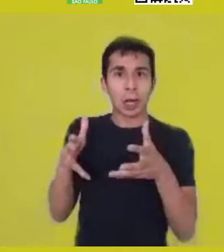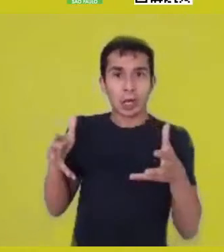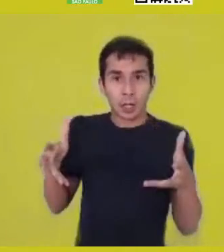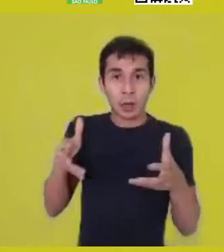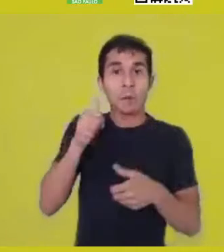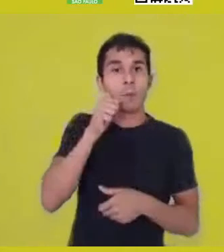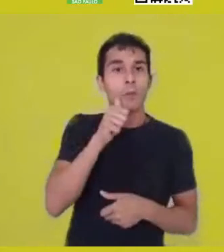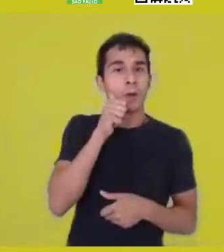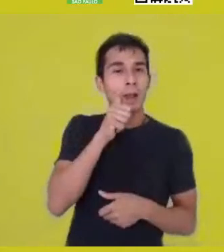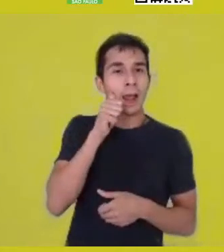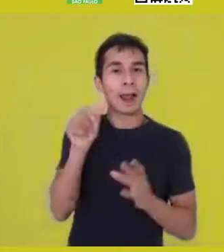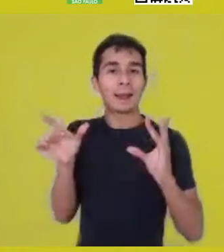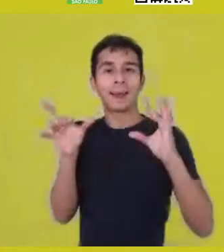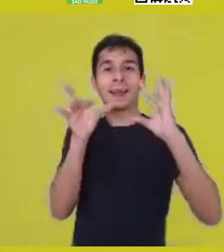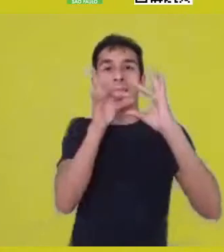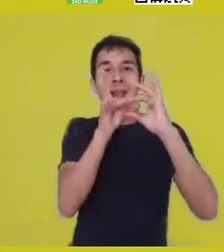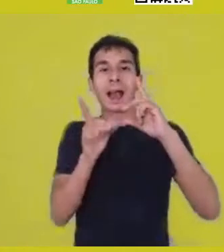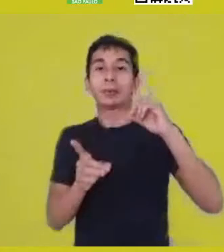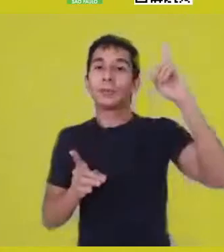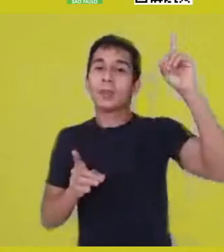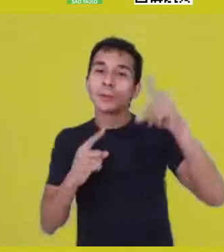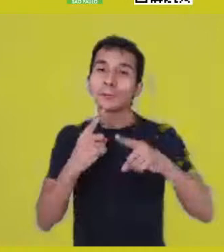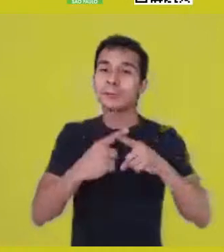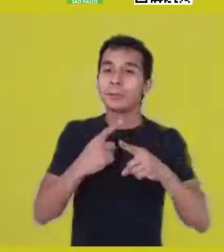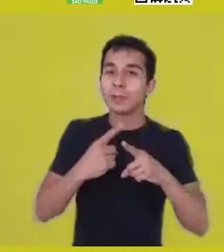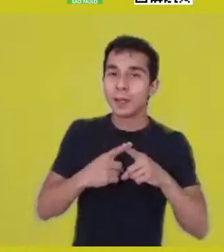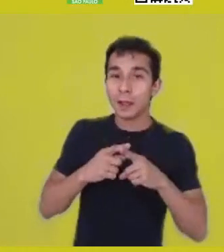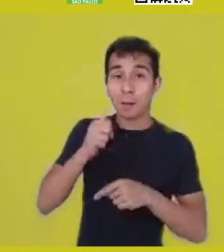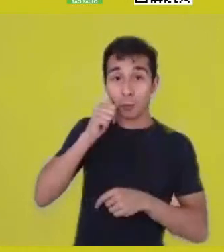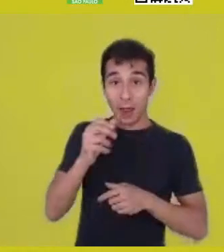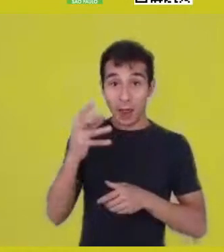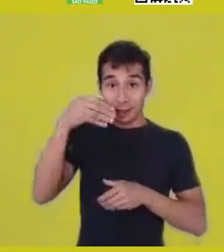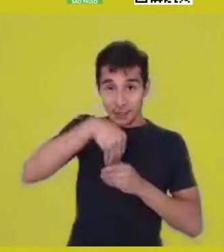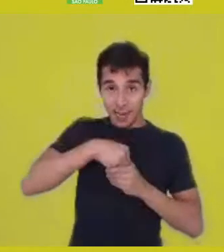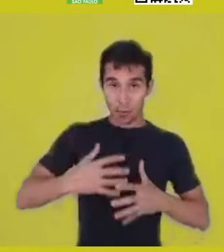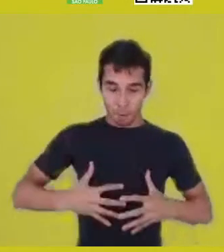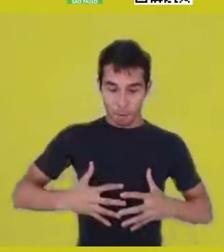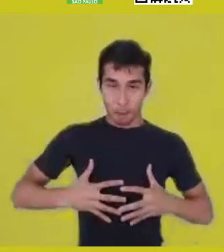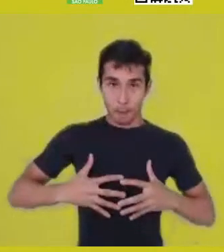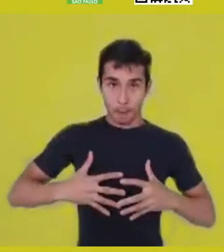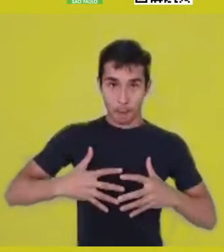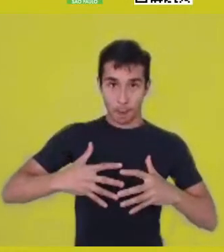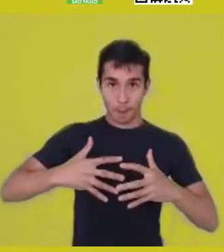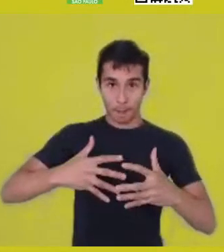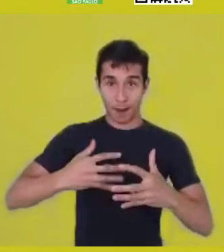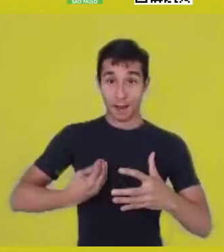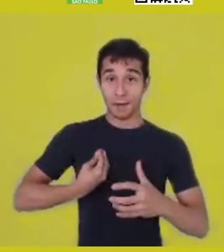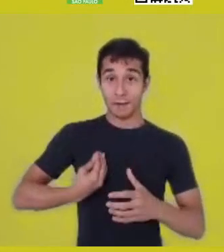Because it’s from their womb that biological birth comes, because they bring all these elements from the cosmos,